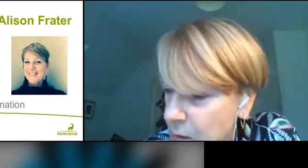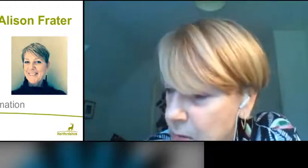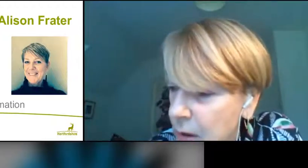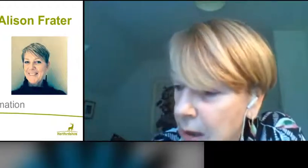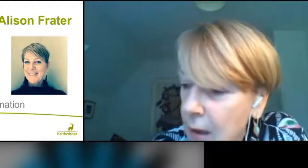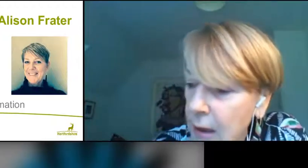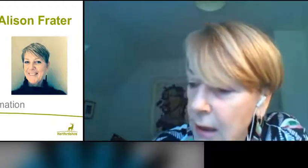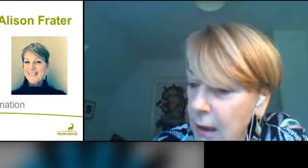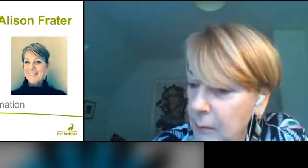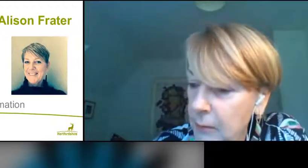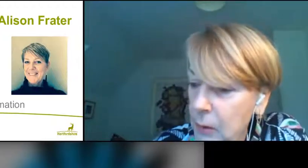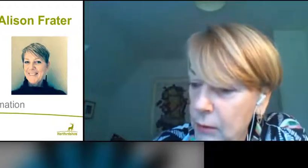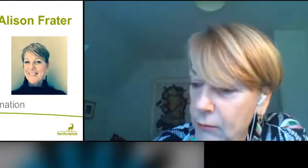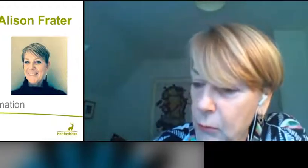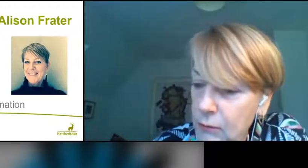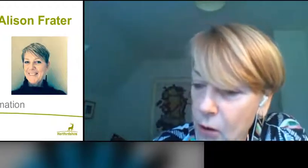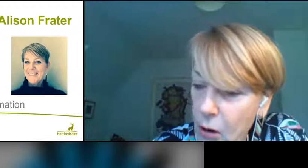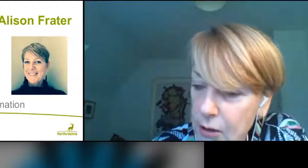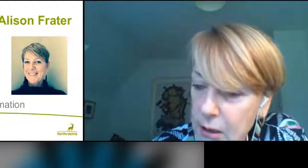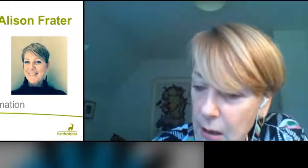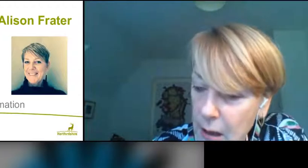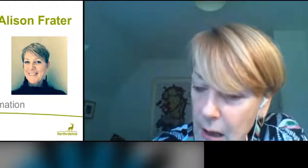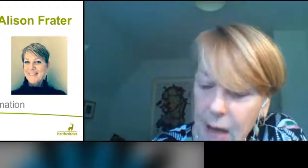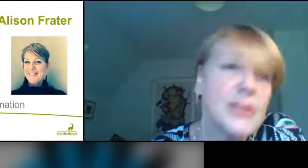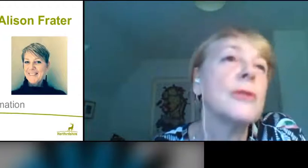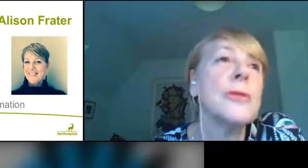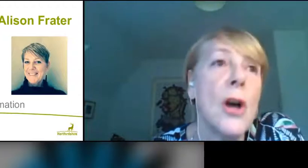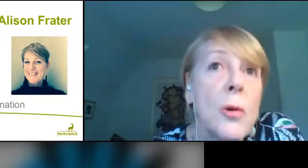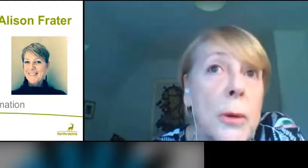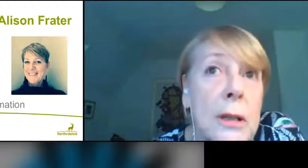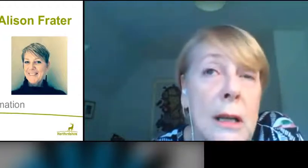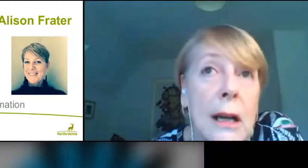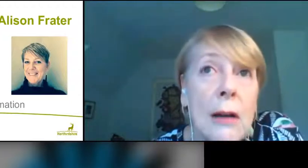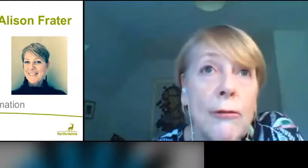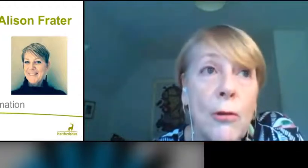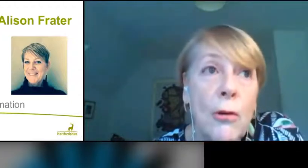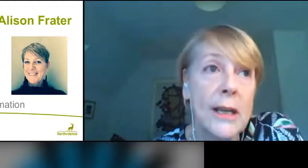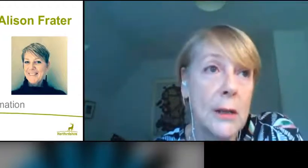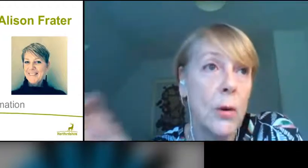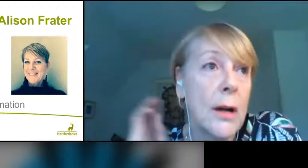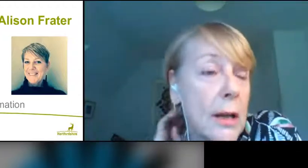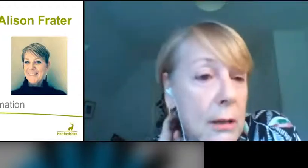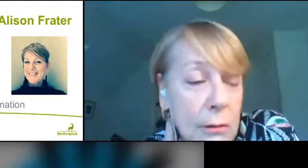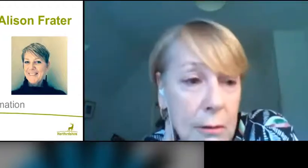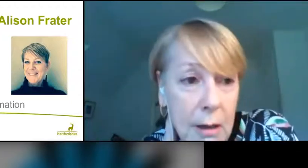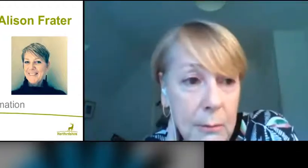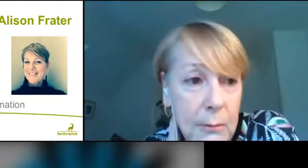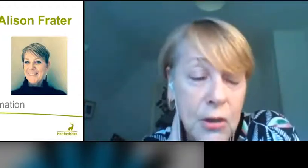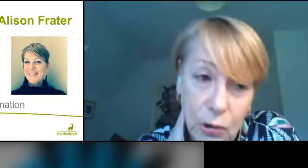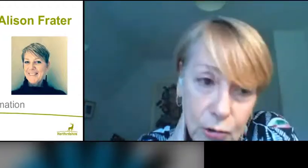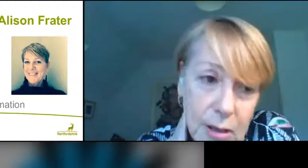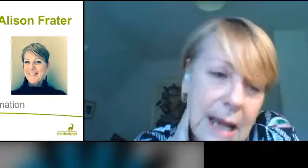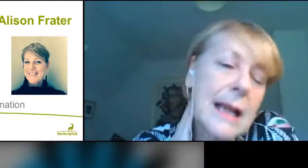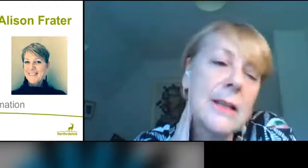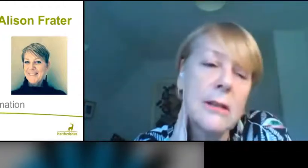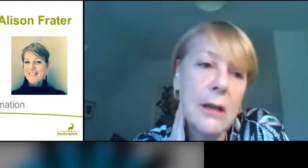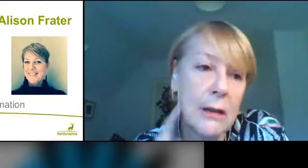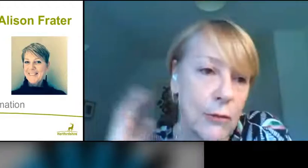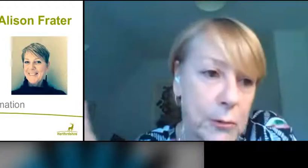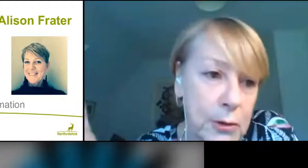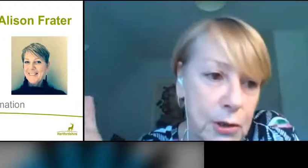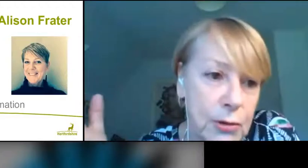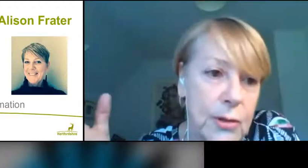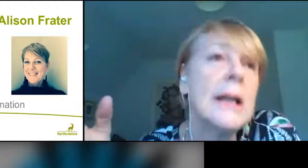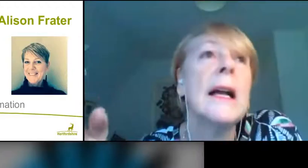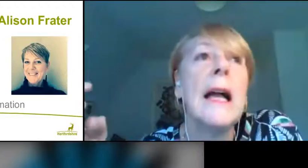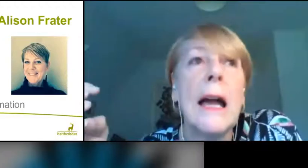So we've got our schools open for key worker children and vulnerable children.